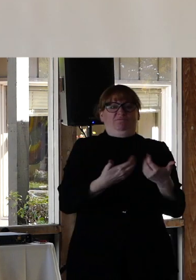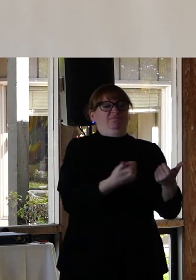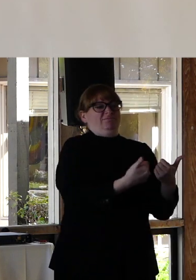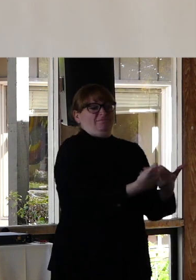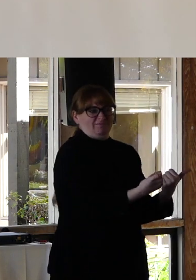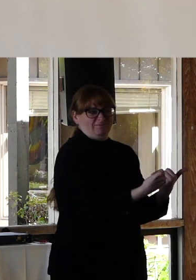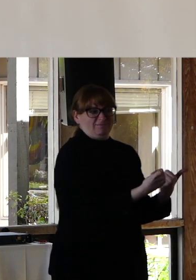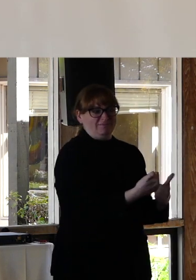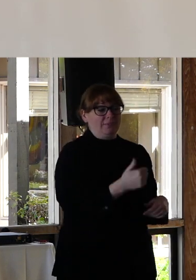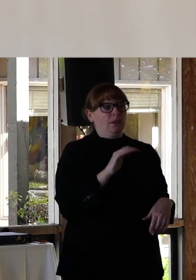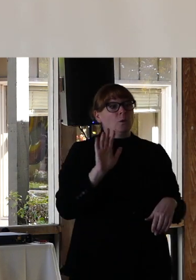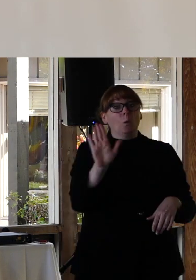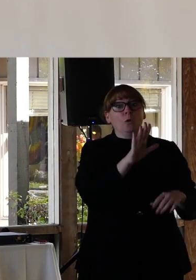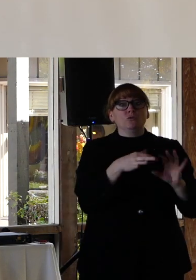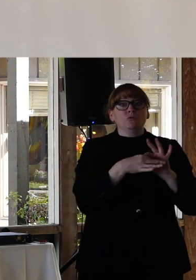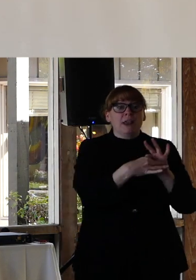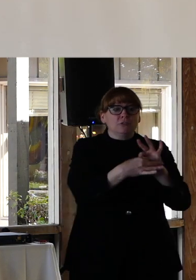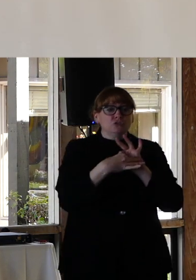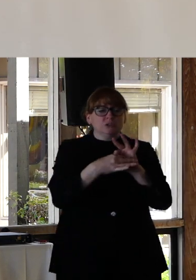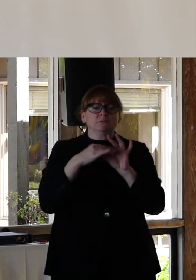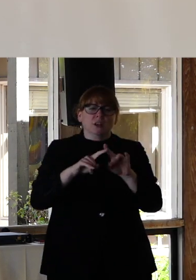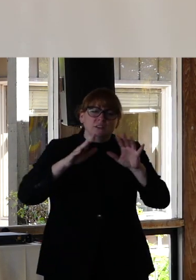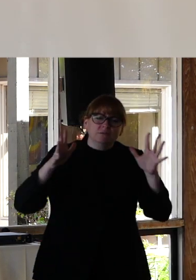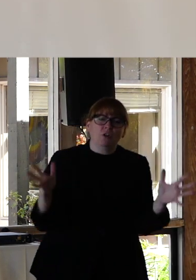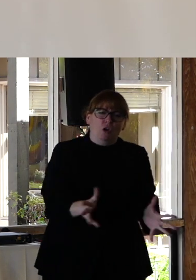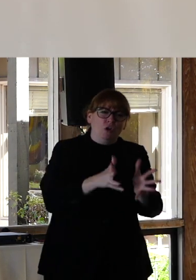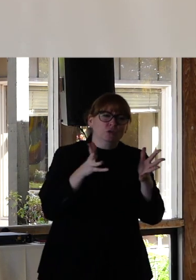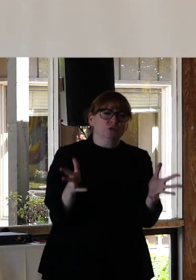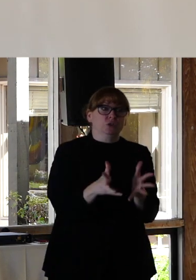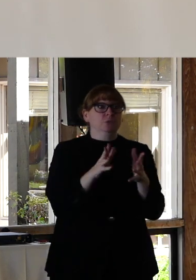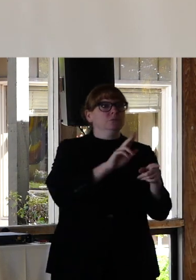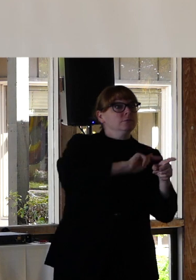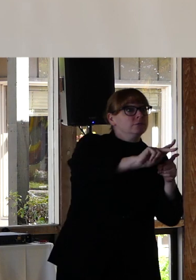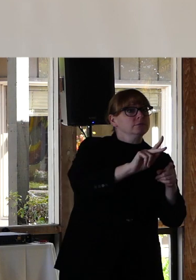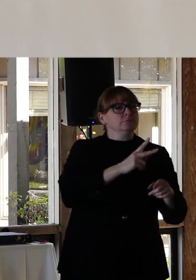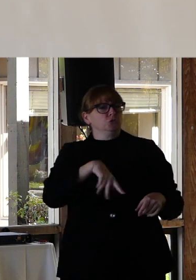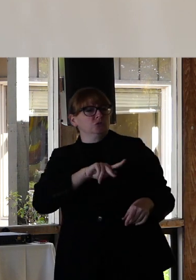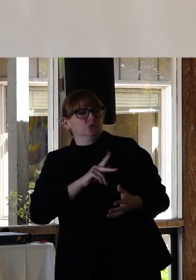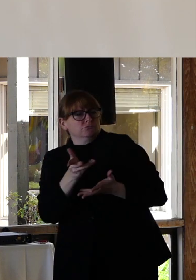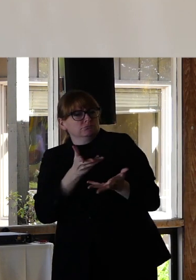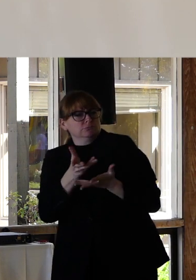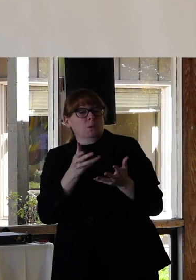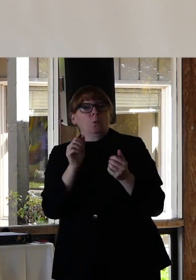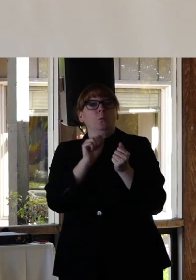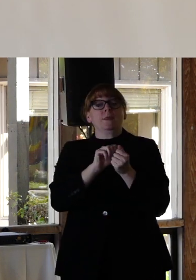both personal and professional. with minority communities you're not familiar with.